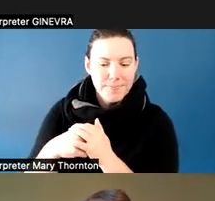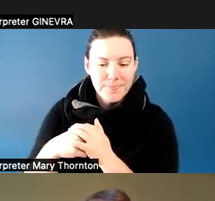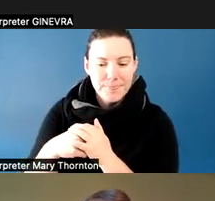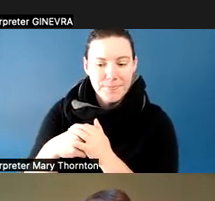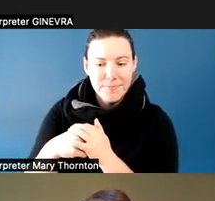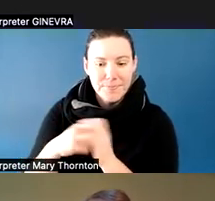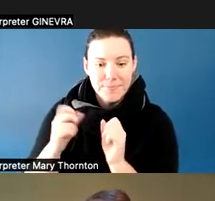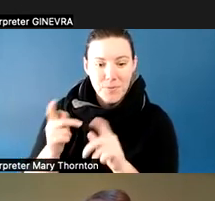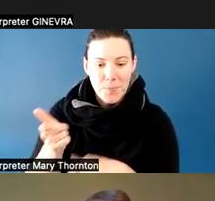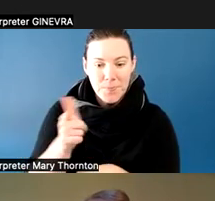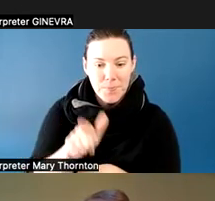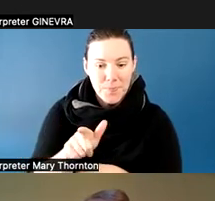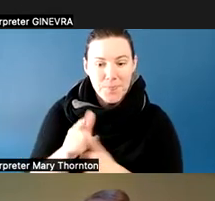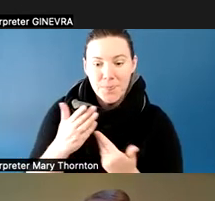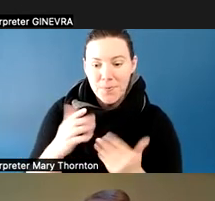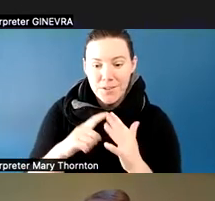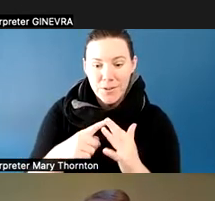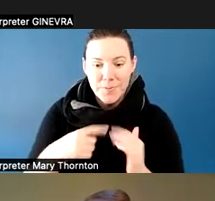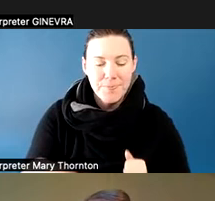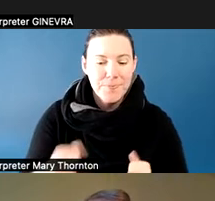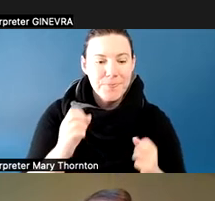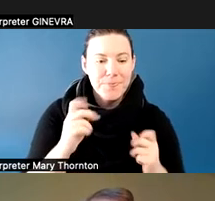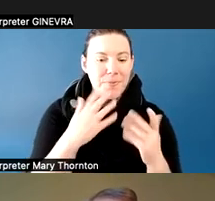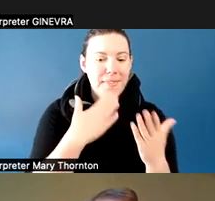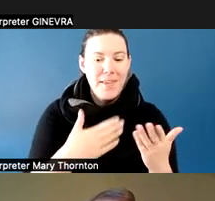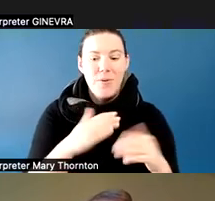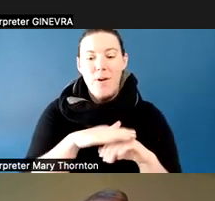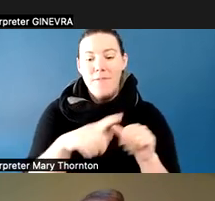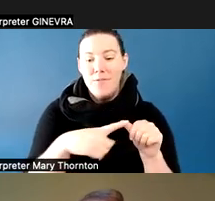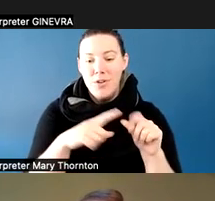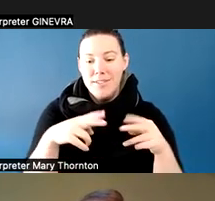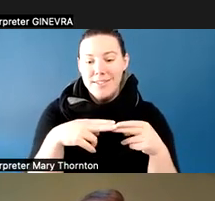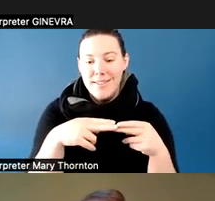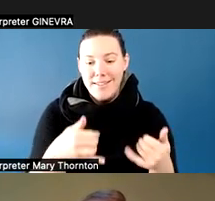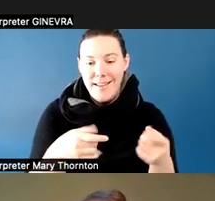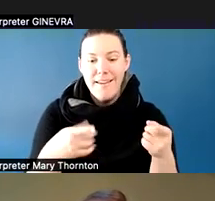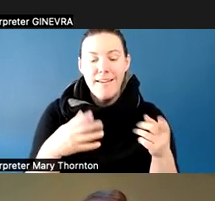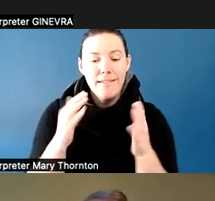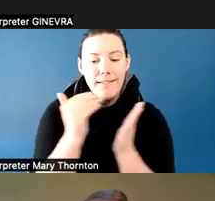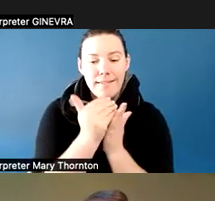On the first slide here today, it lists the names of us presenters, and it also